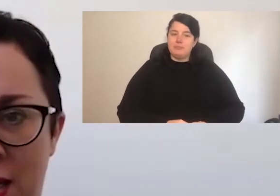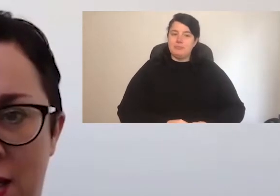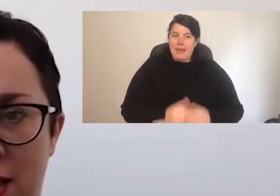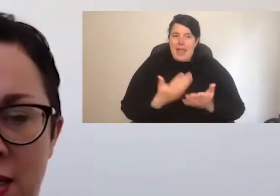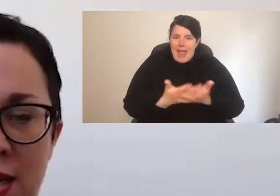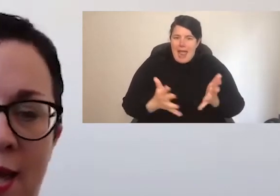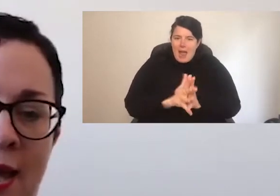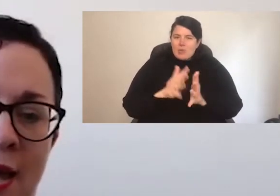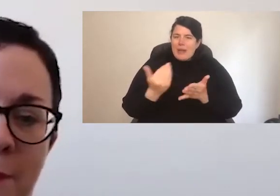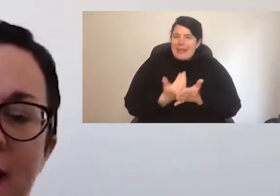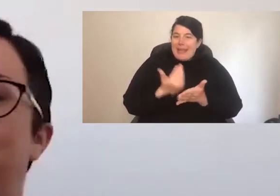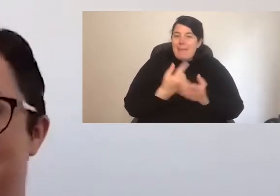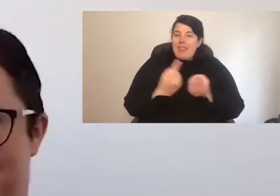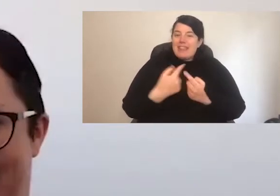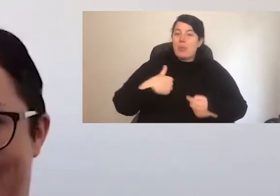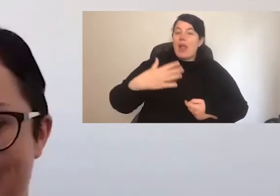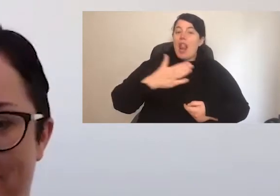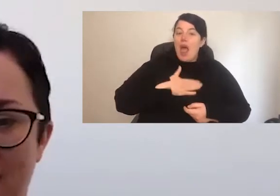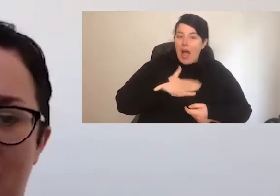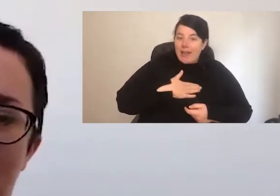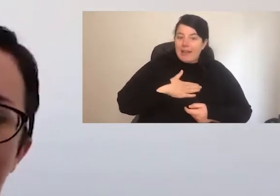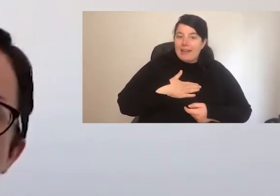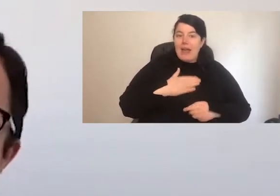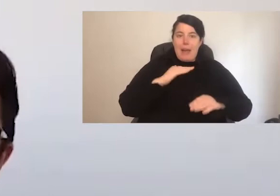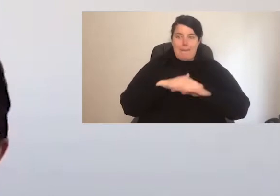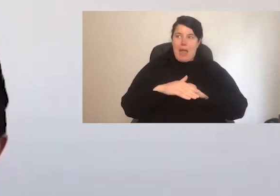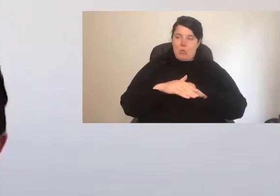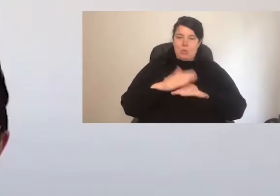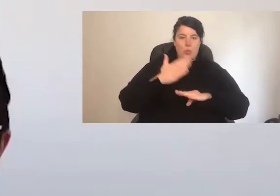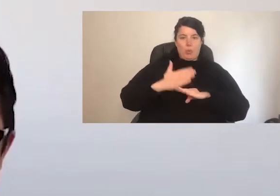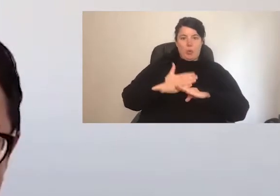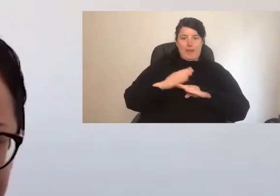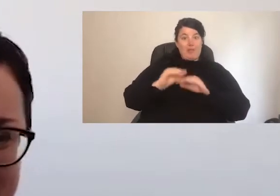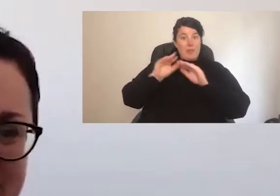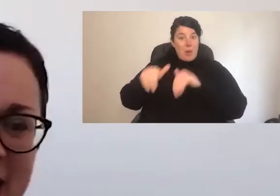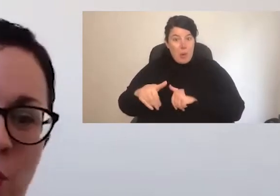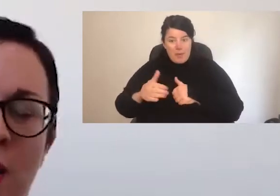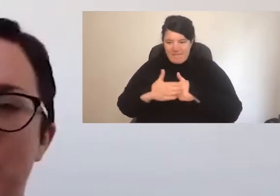like about remote working fix some of the things that we don't, while